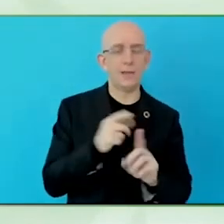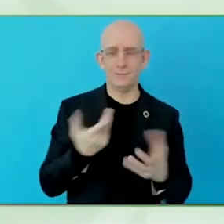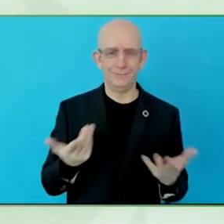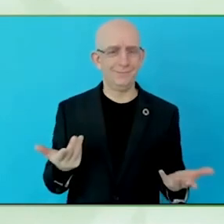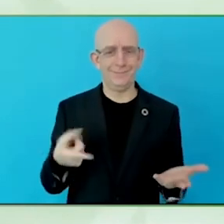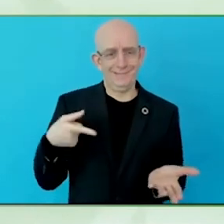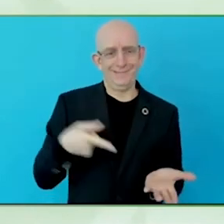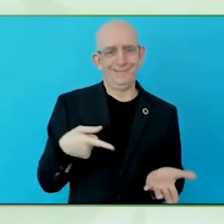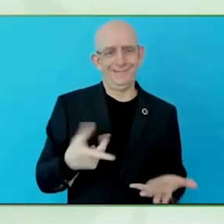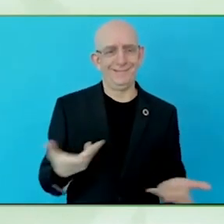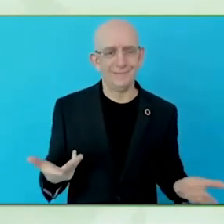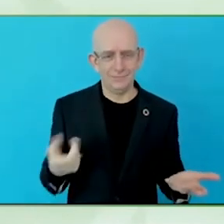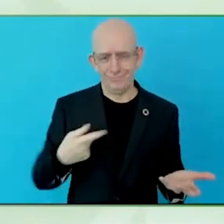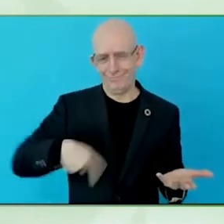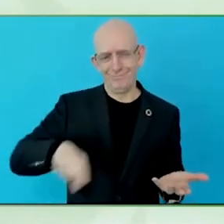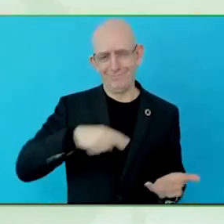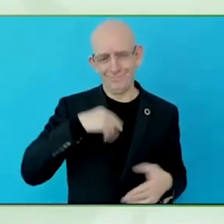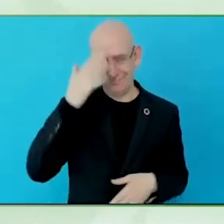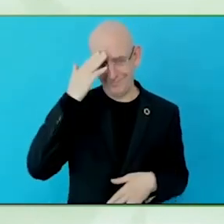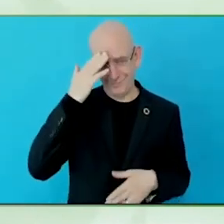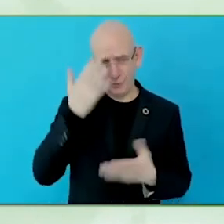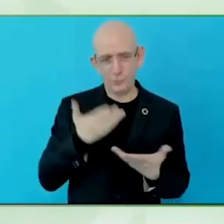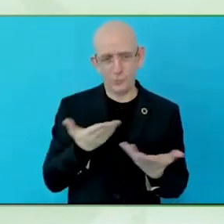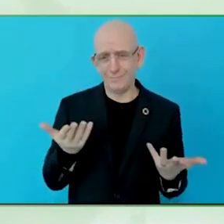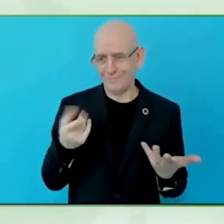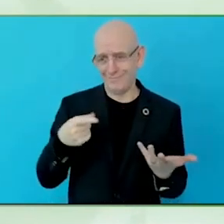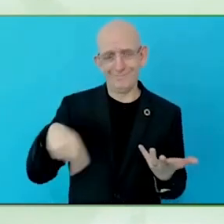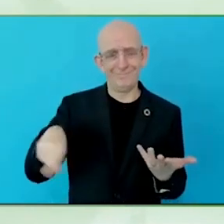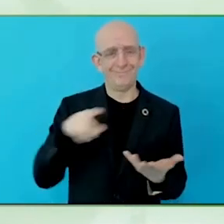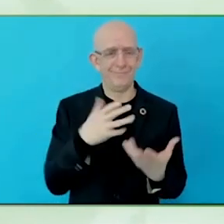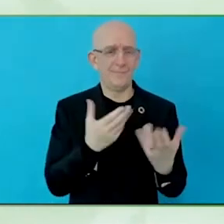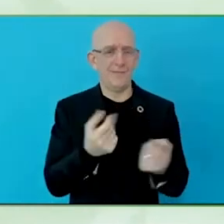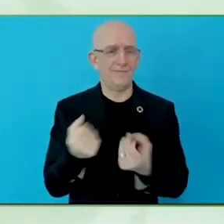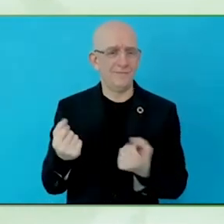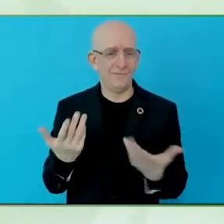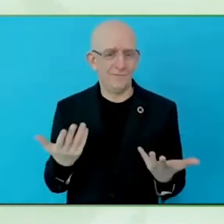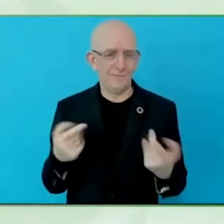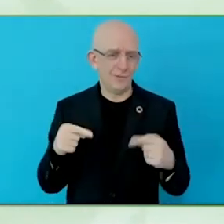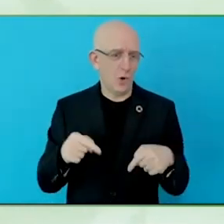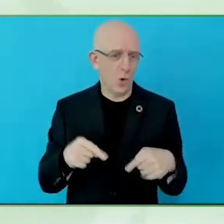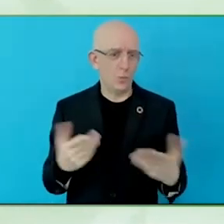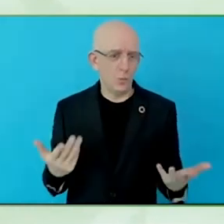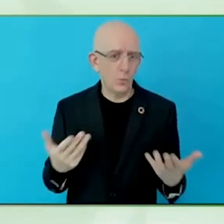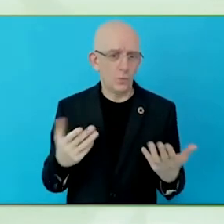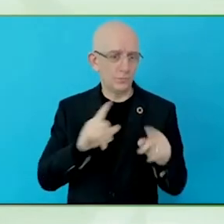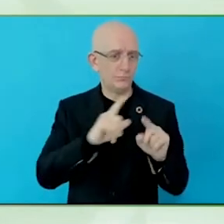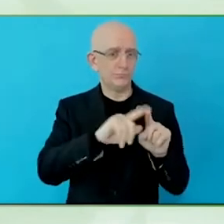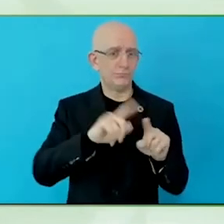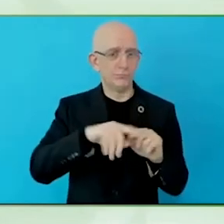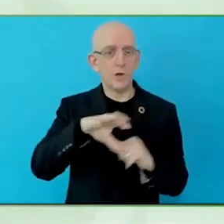we know that in many countries, the estimates are just too low, and nobody can deny that any more.